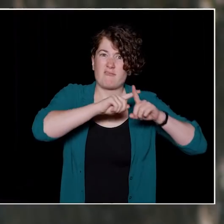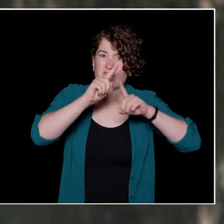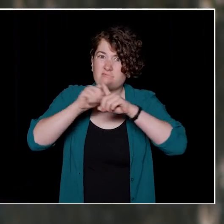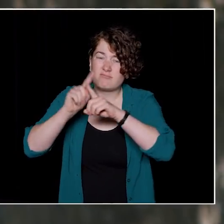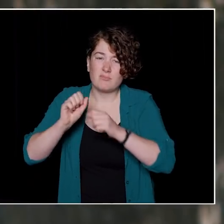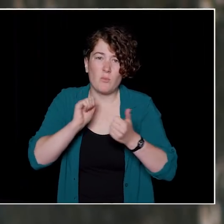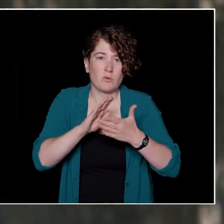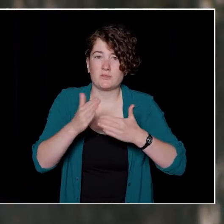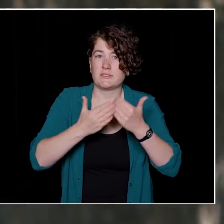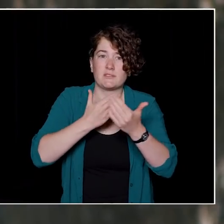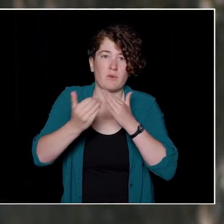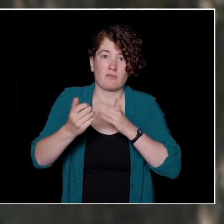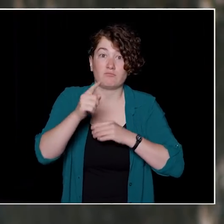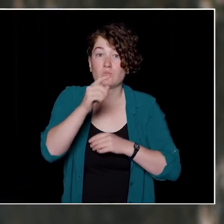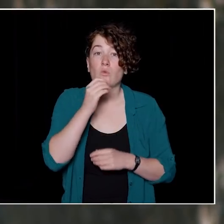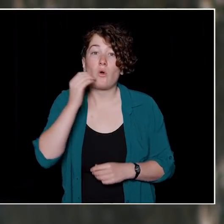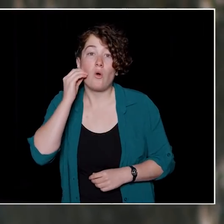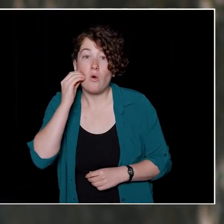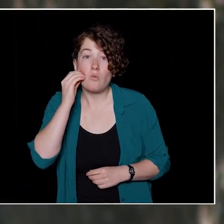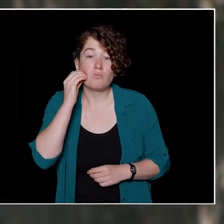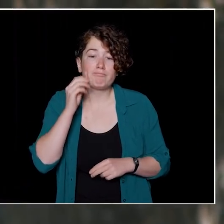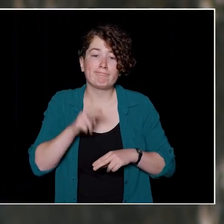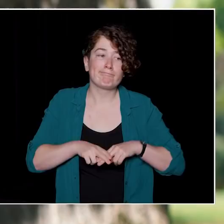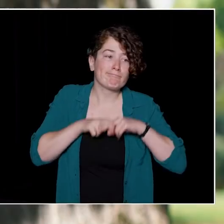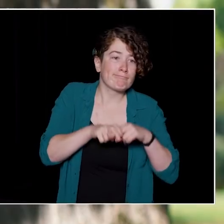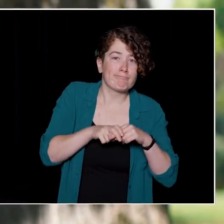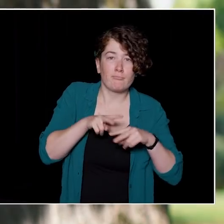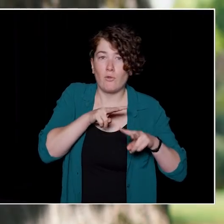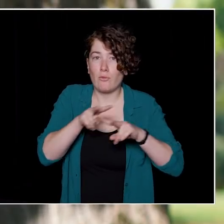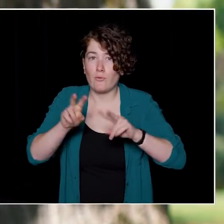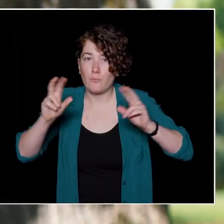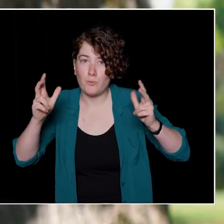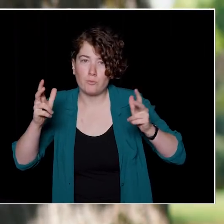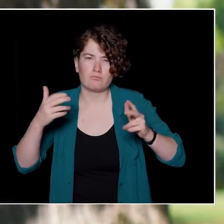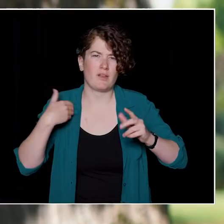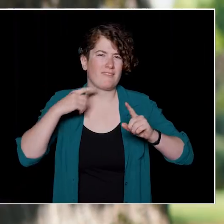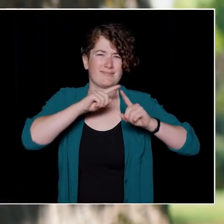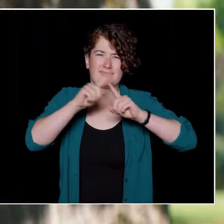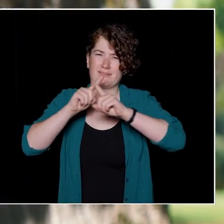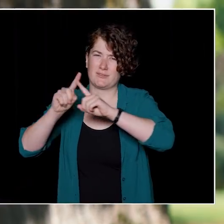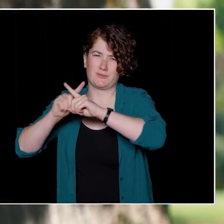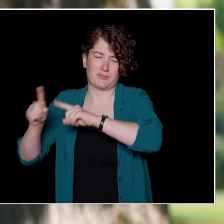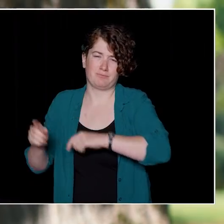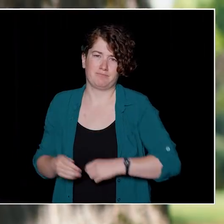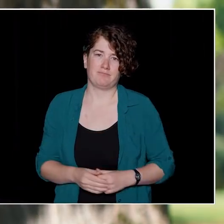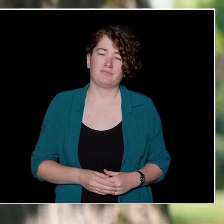sitting at home or wherever you are look at a computer. We have run some online courses in the past,